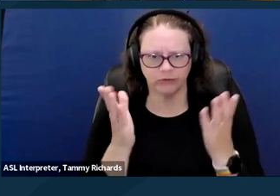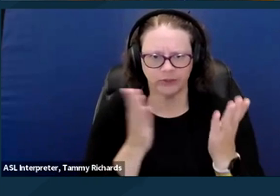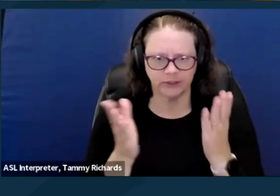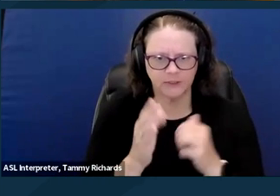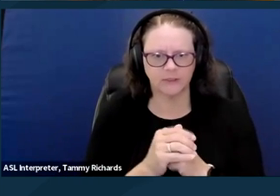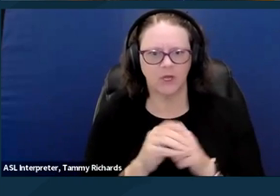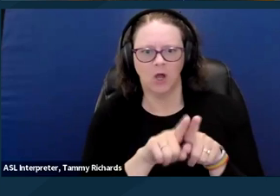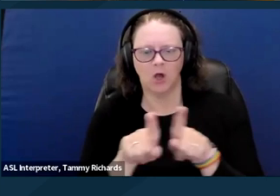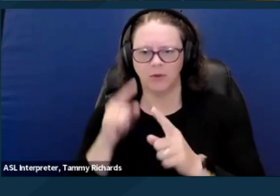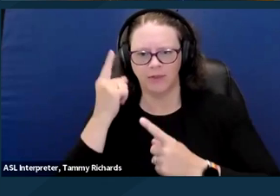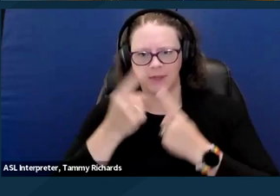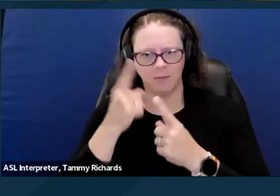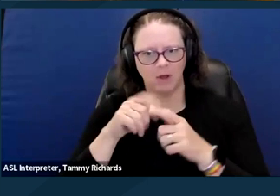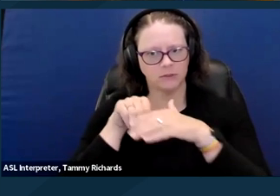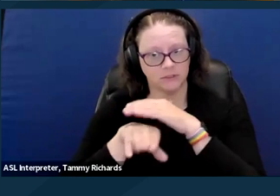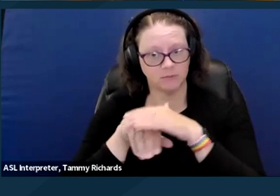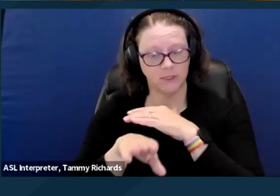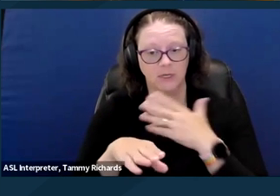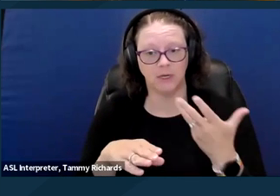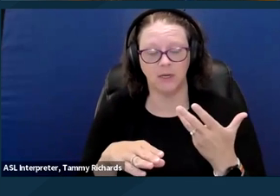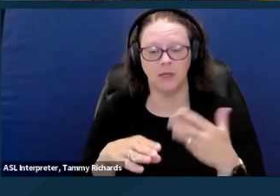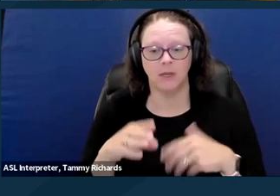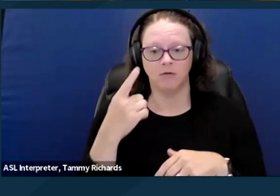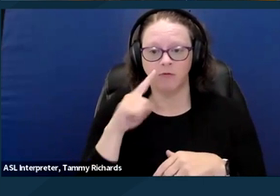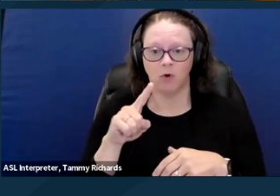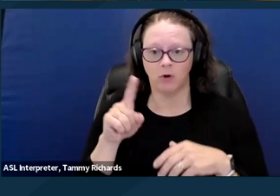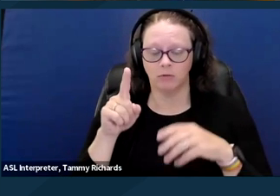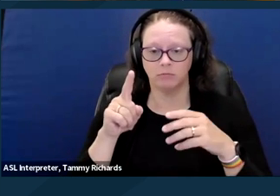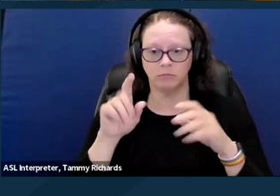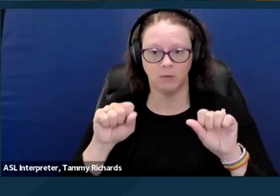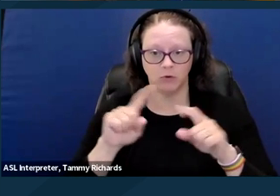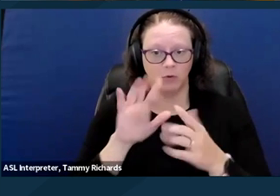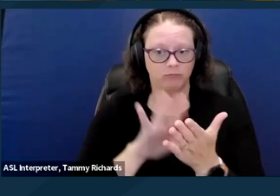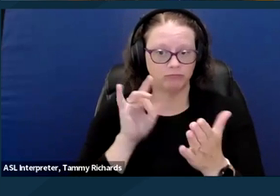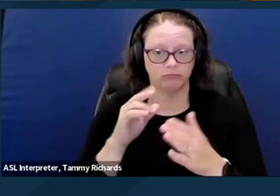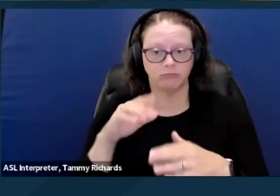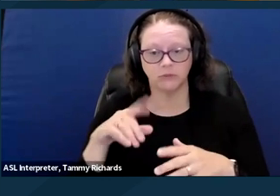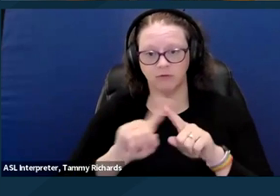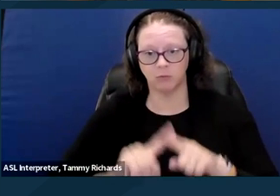and prohibitions against discrimination and of course cultural adequacy.